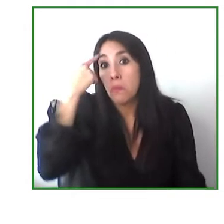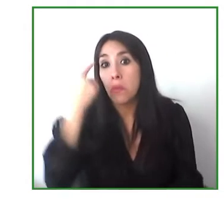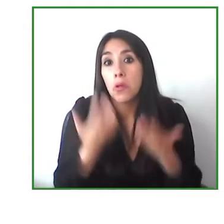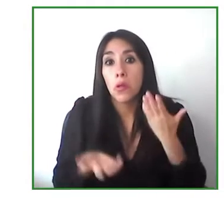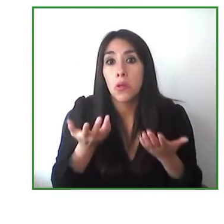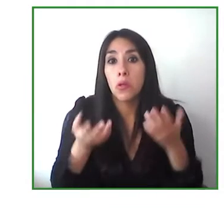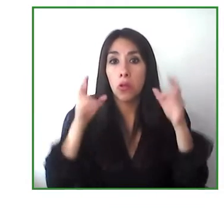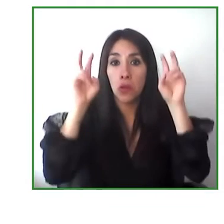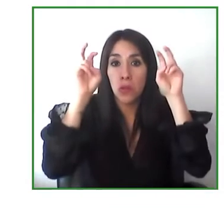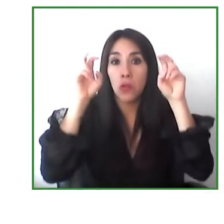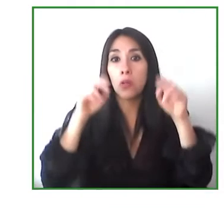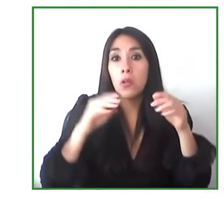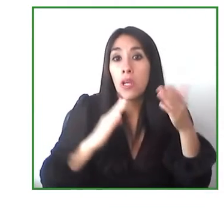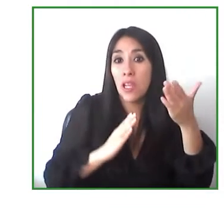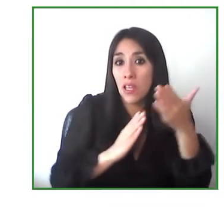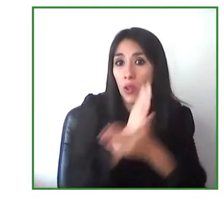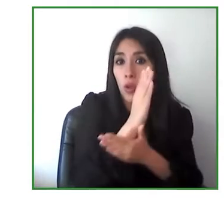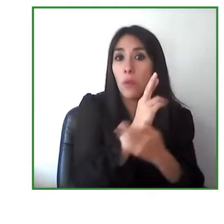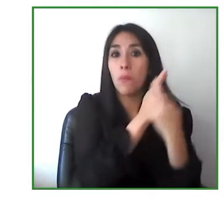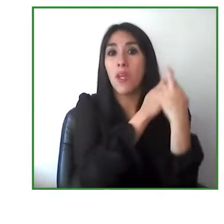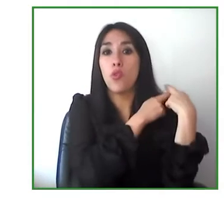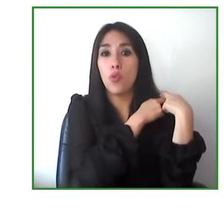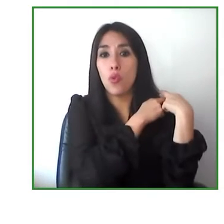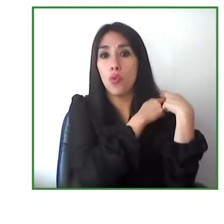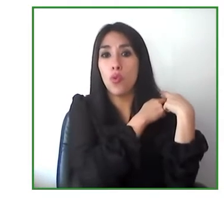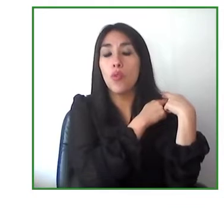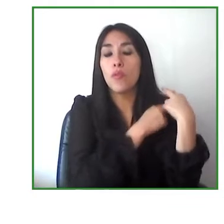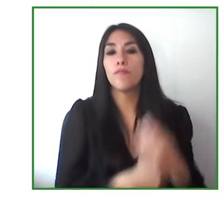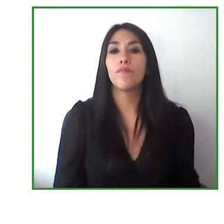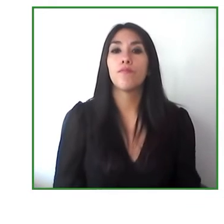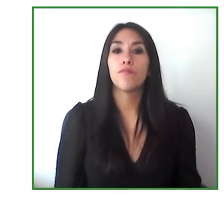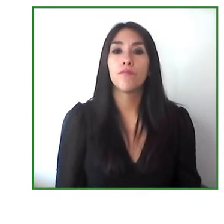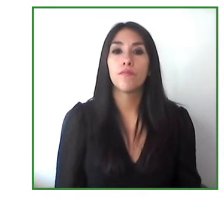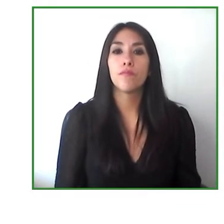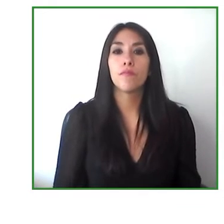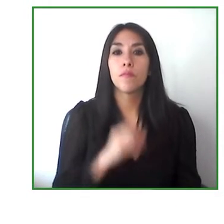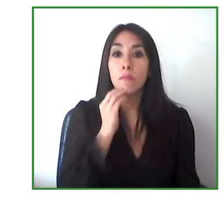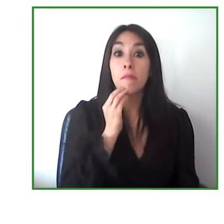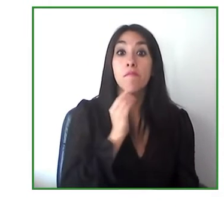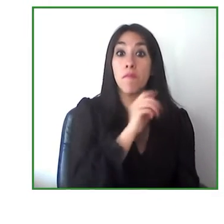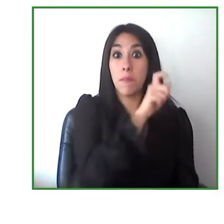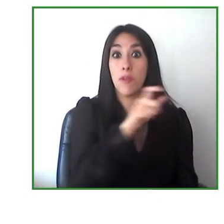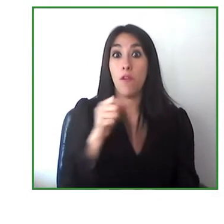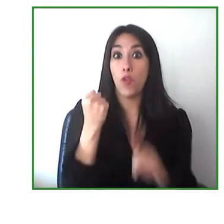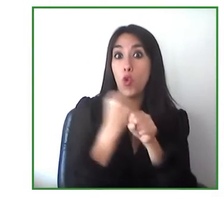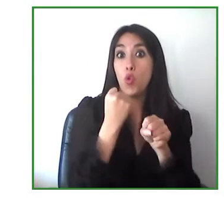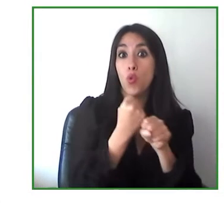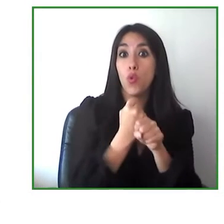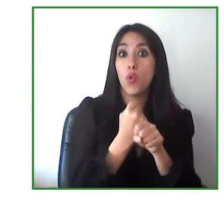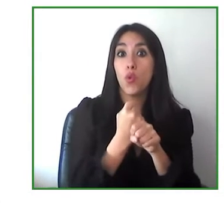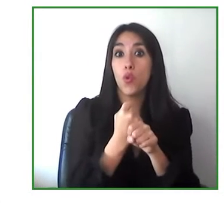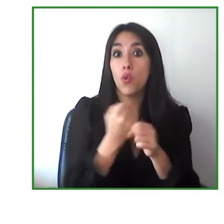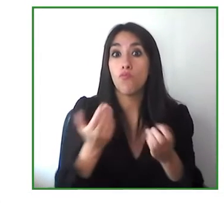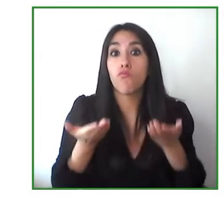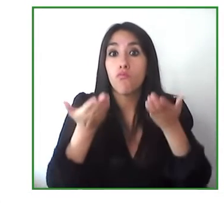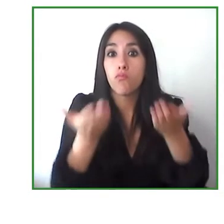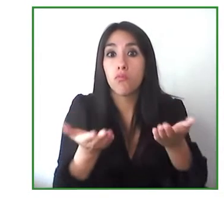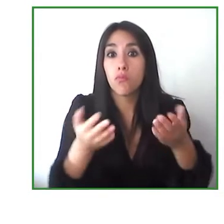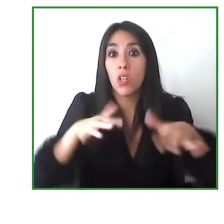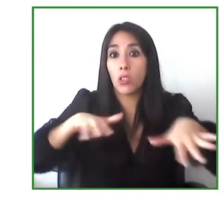a responsibility that we all work and we offer our skills